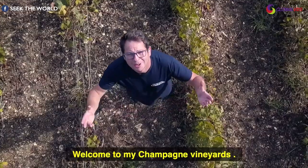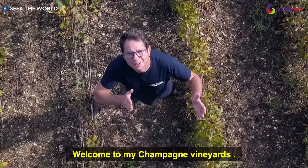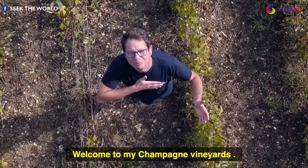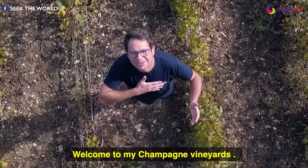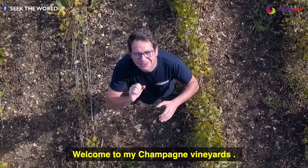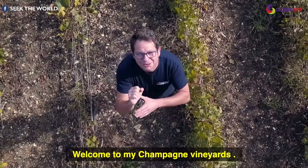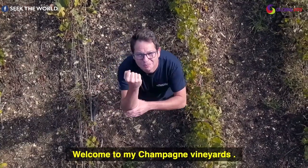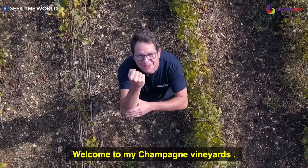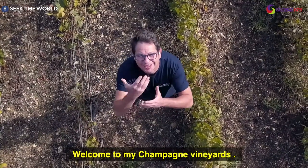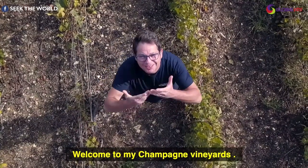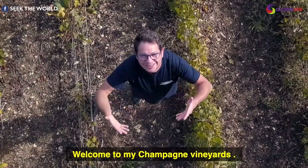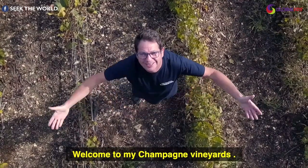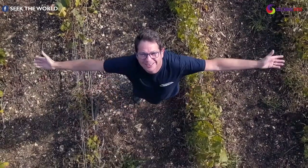welcome to my champagne wine yards